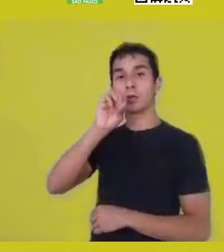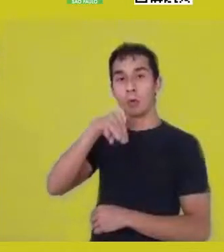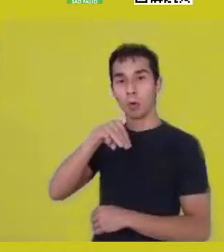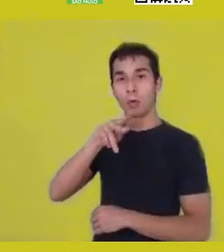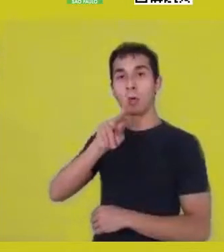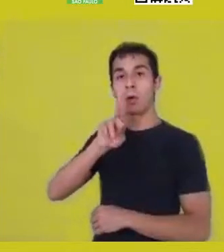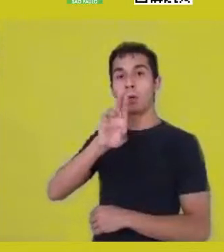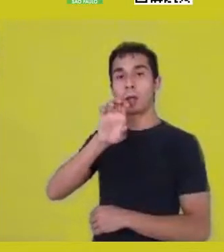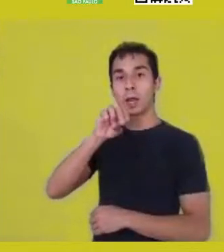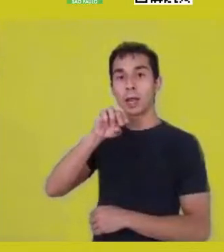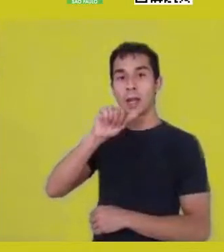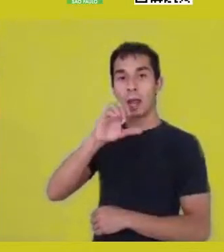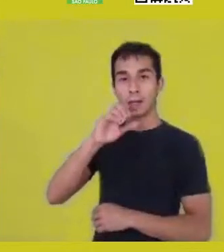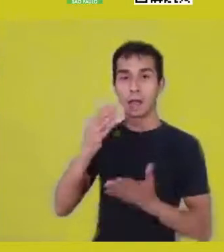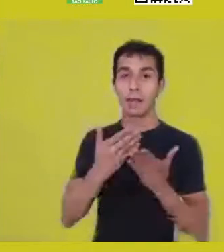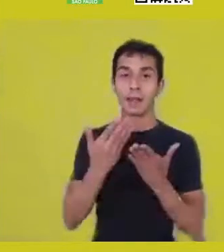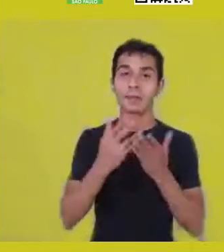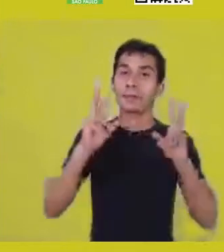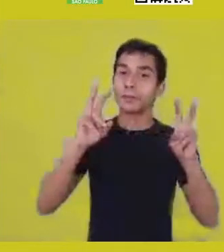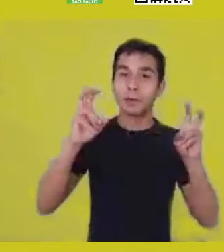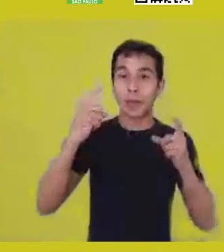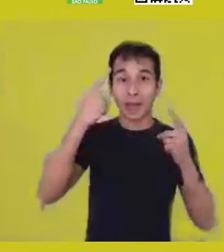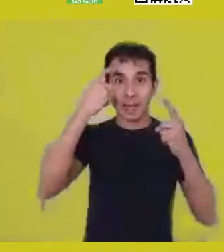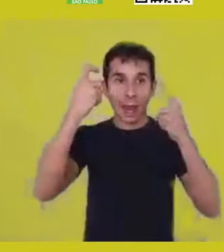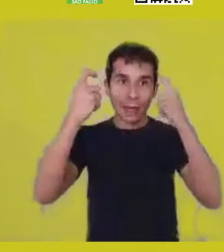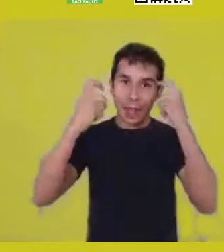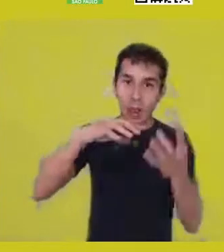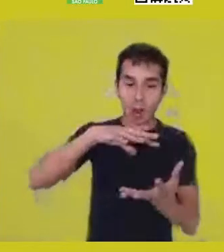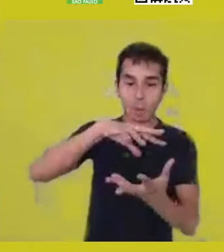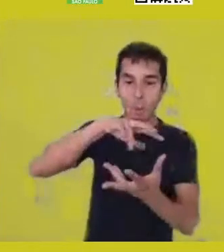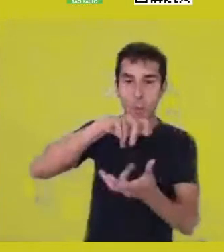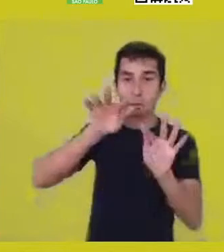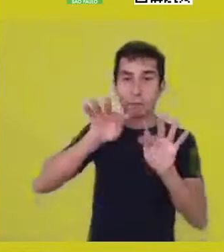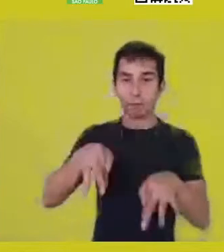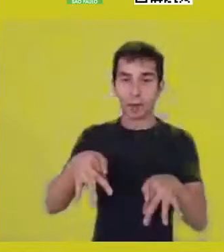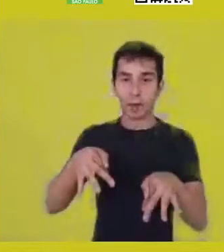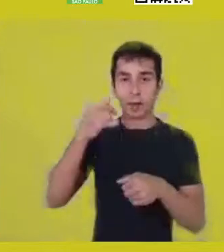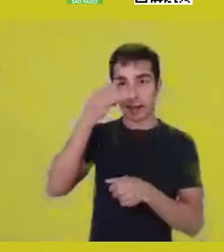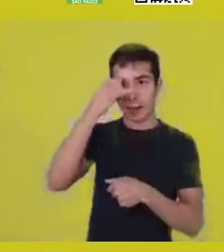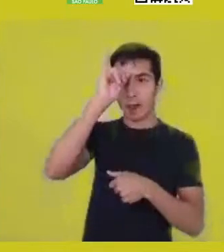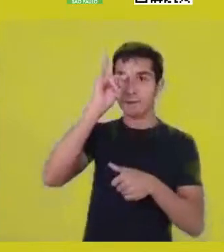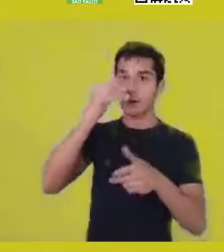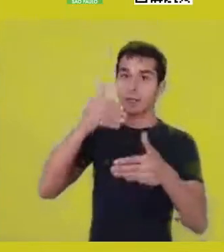he says, “We need to understand that nature is part of us, that a tree is my great-grandmother.”